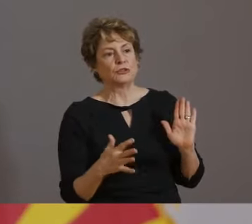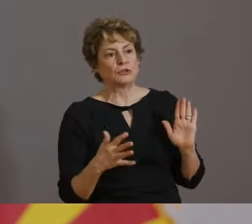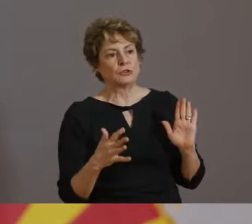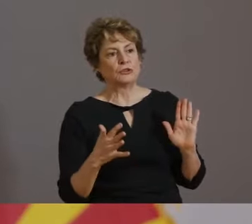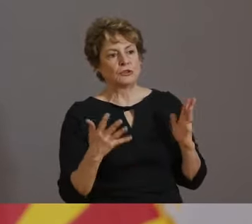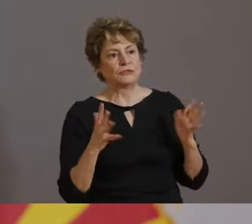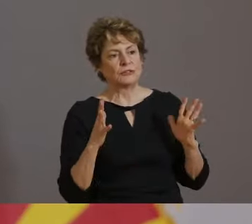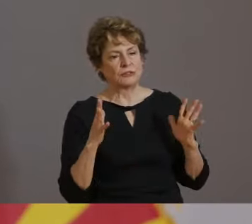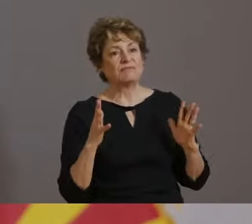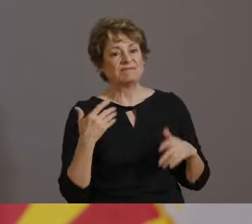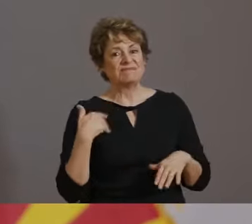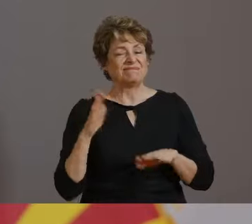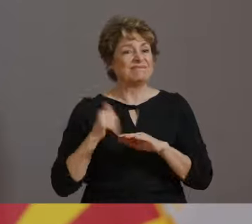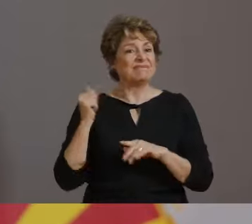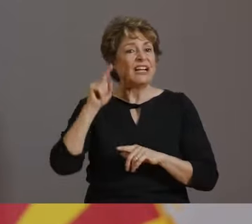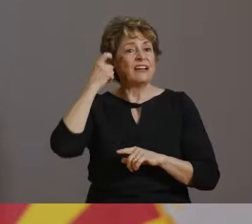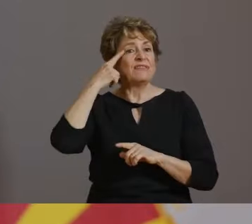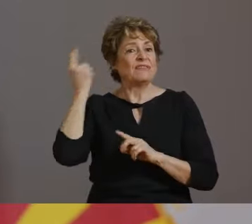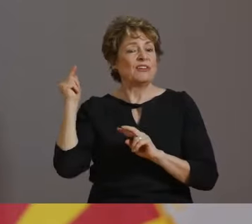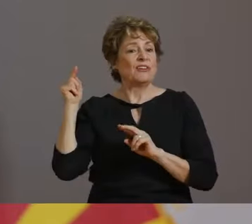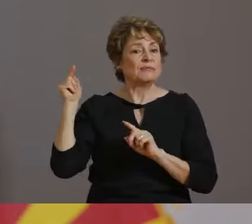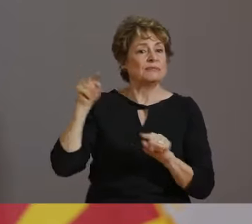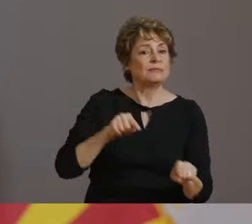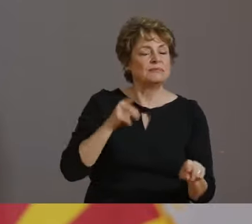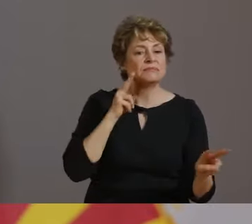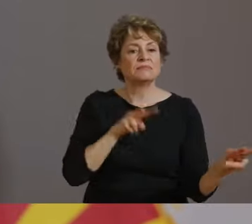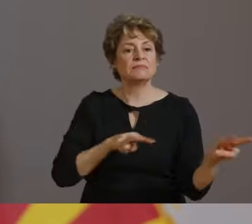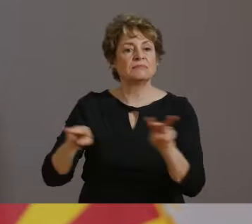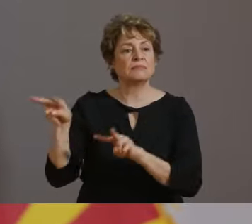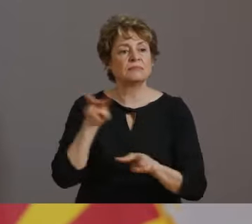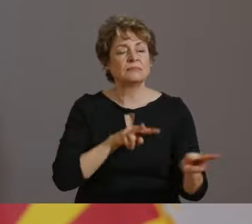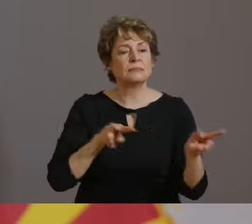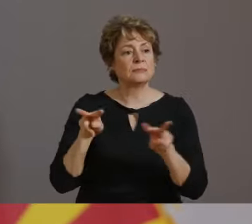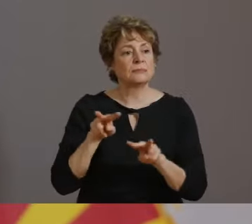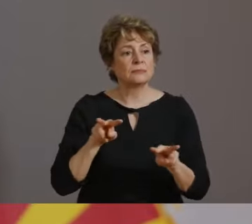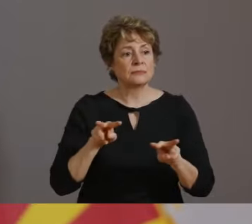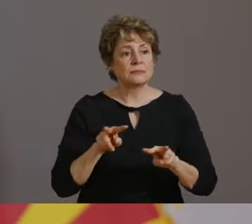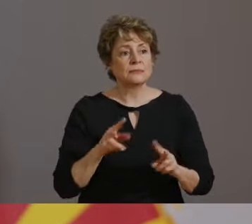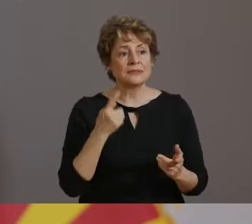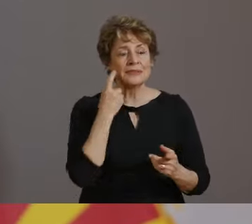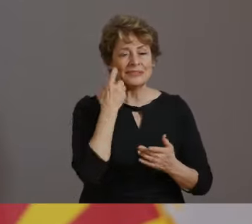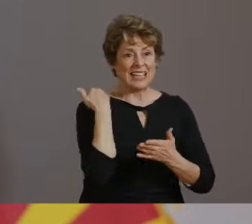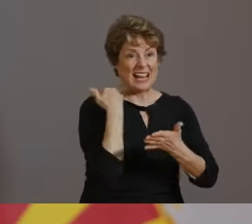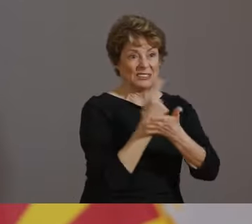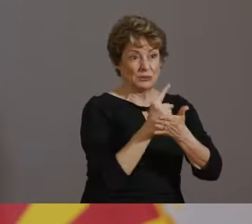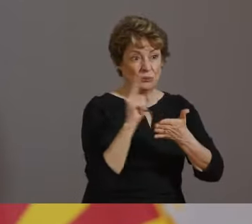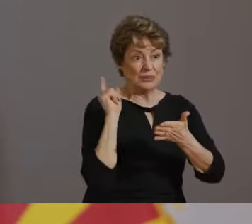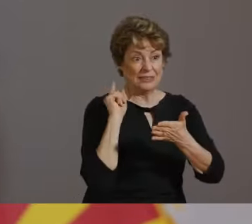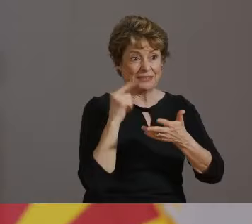OVER THE WEEKEND, WE IDENTIFIED THREE BARS PROVIDING DINE-IN SERVICES THAT WERE NOT COMPLYING WITH THESE REQUIREMENTS.